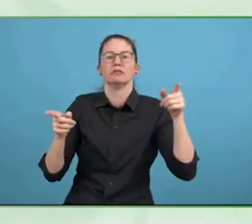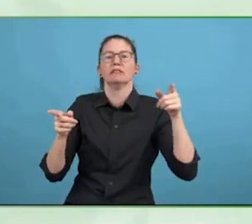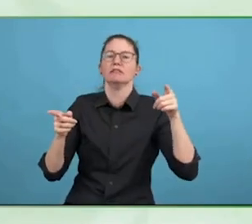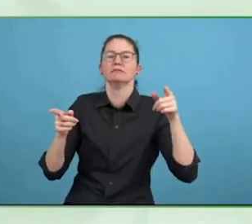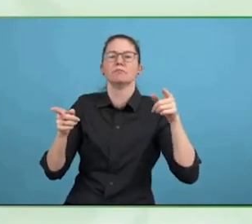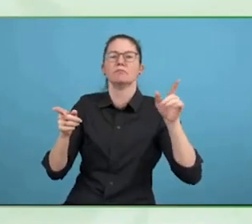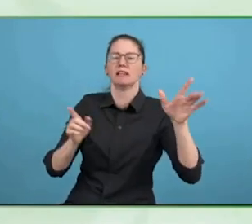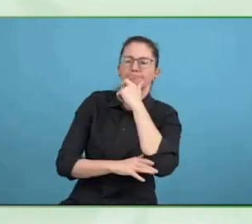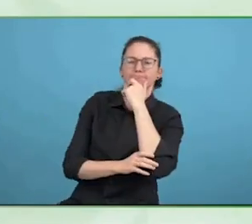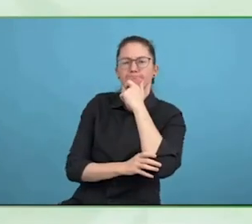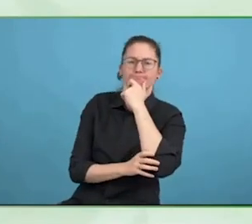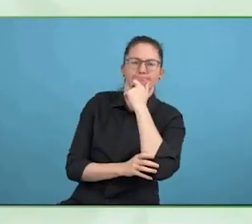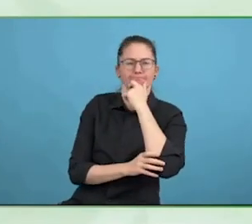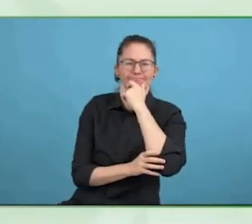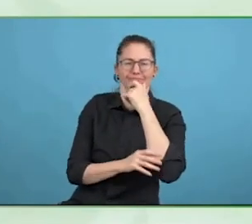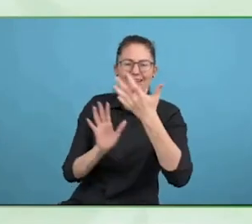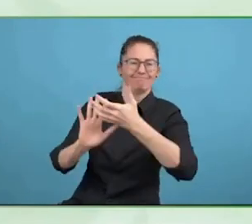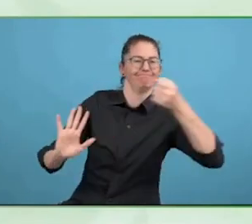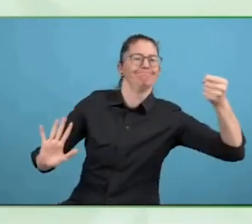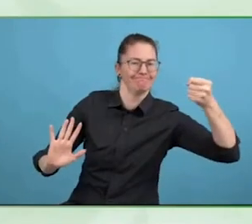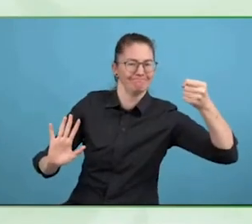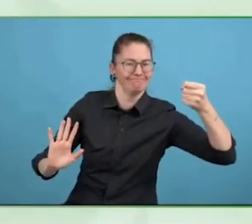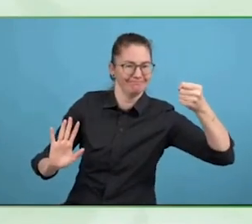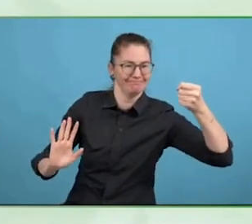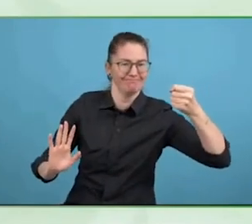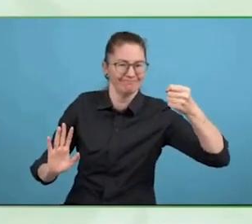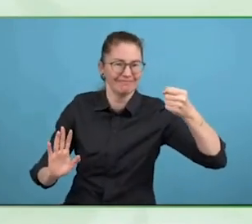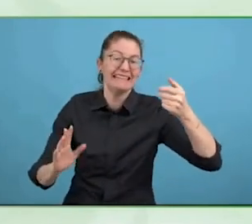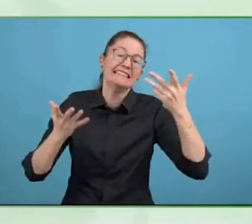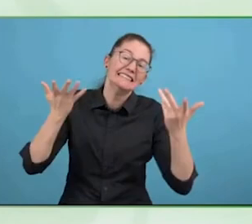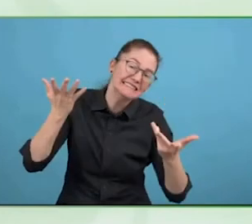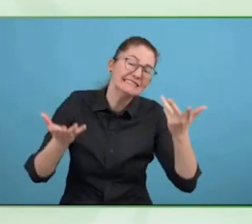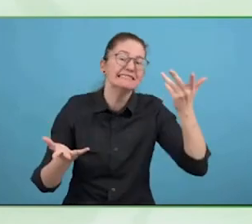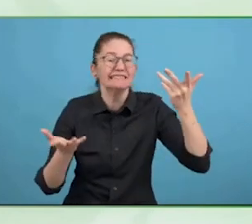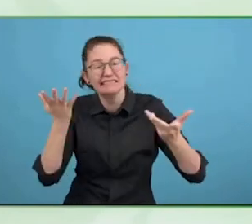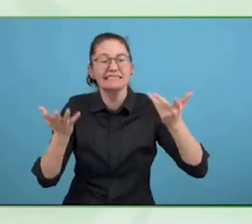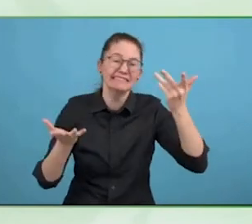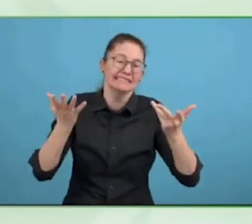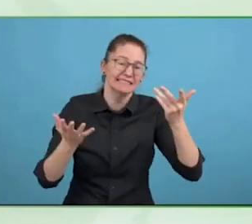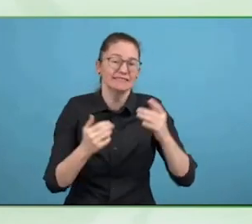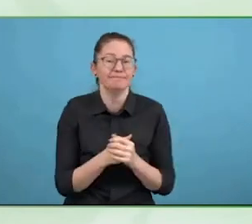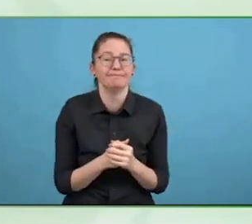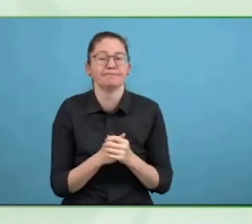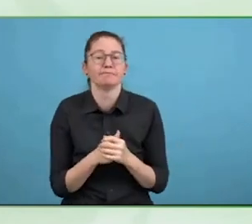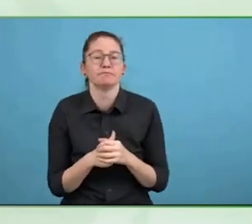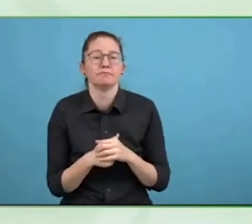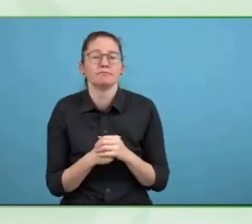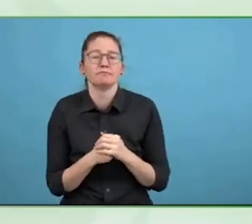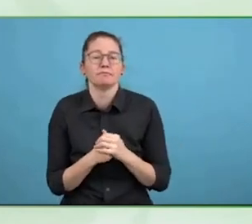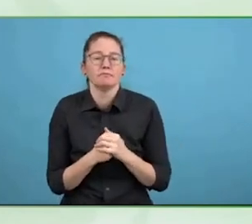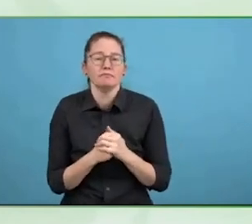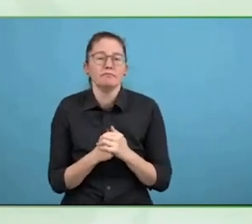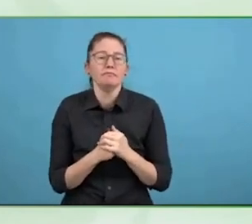And independent living and enjoying your rights, that legal capacity is crucial.